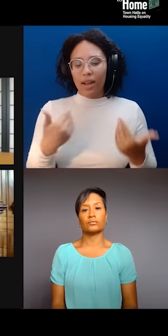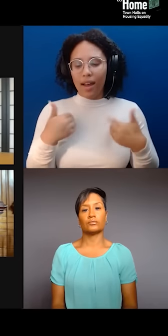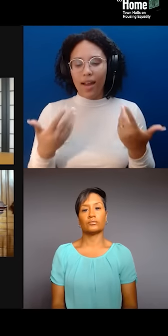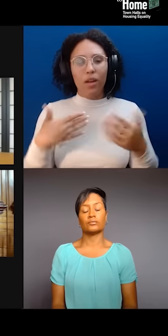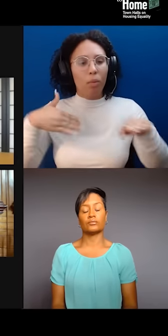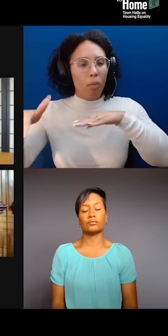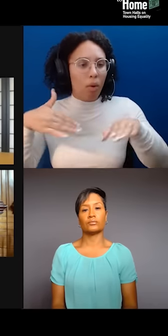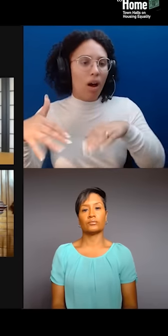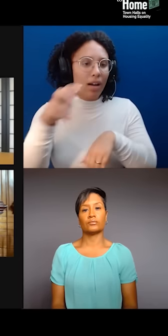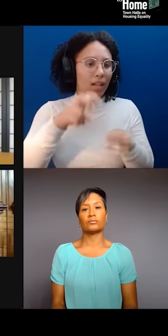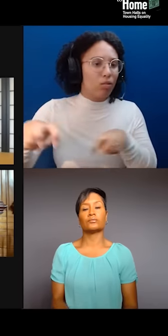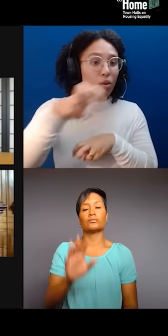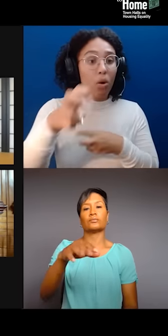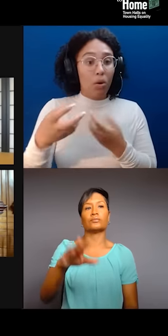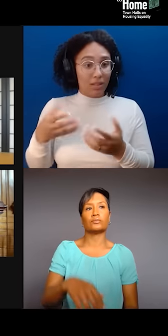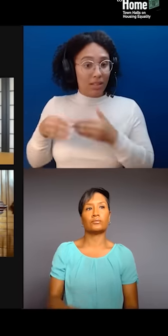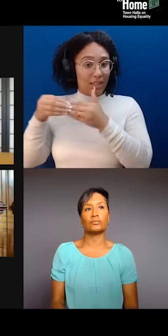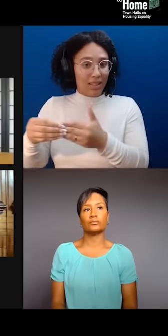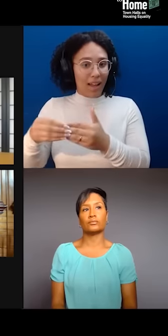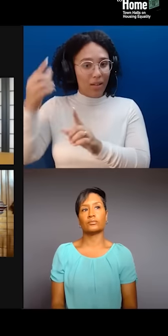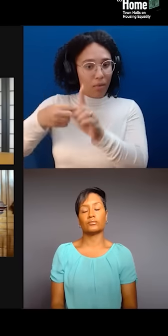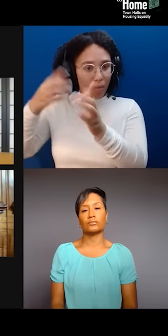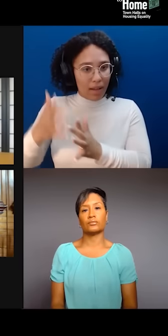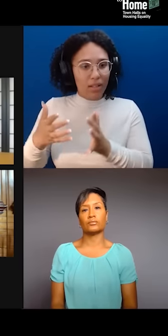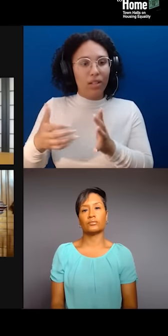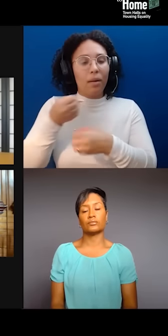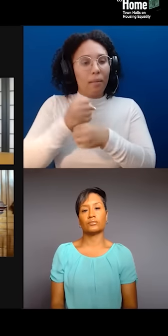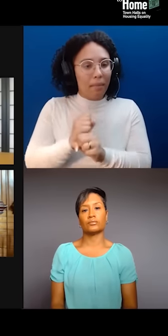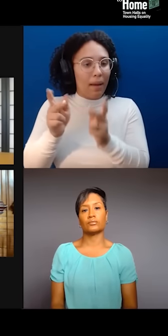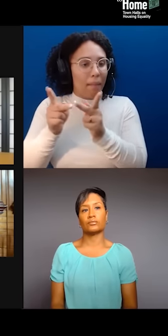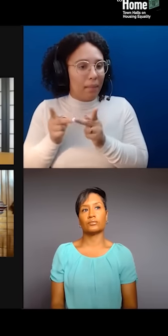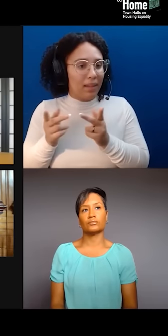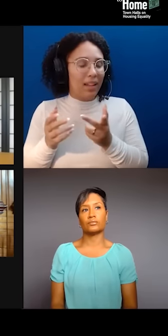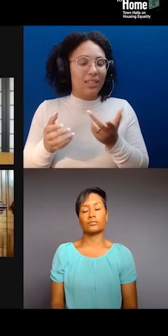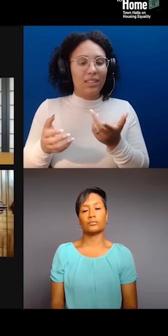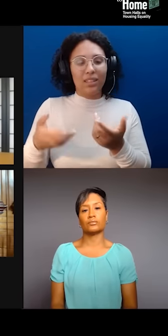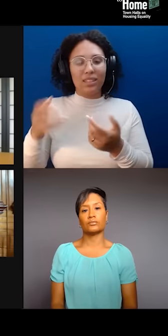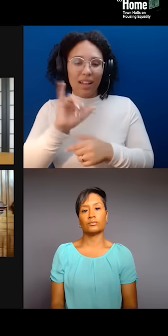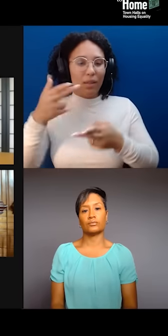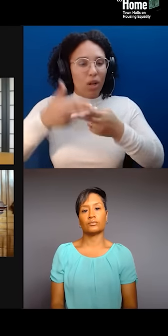mapping out places that are no longer there. We call them sites of resilience or resistance. And then we did some photography